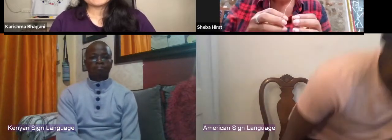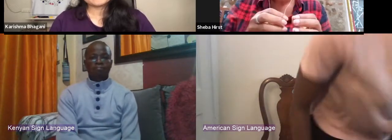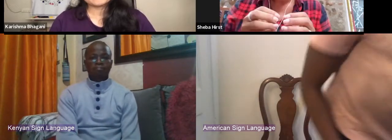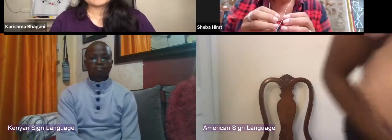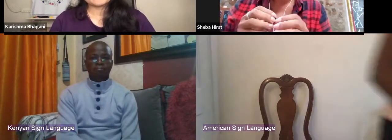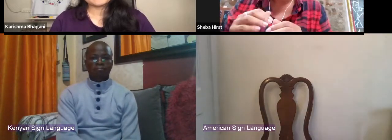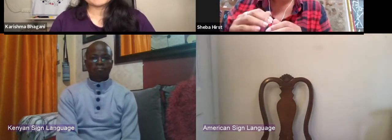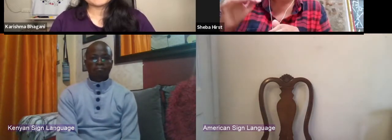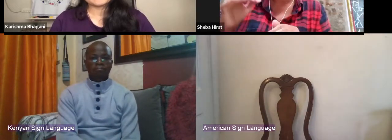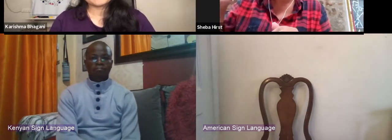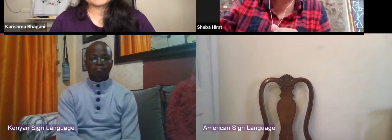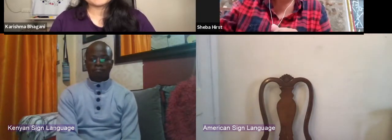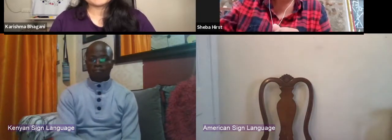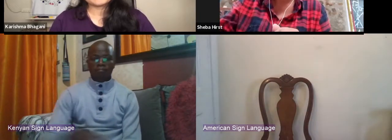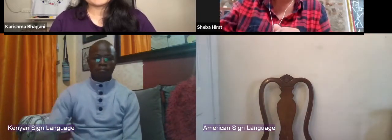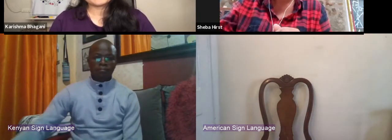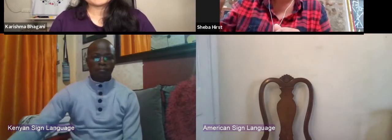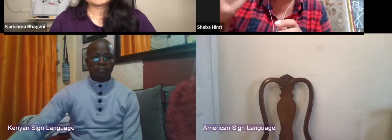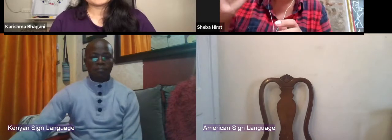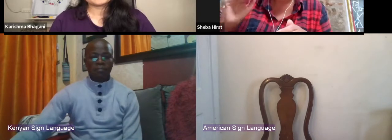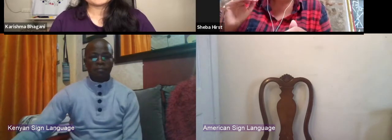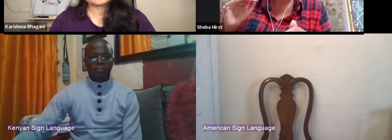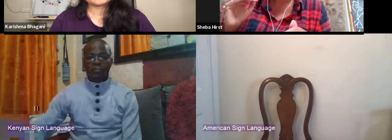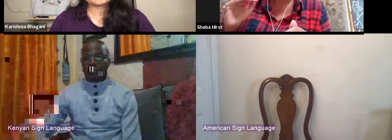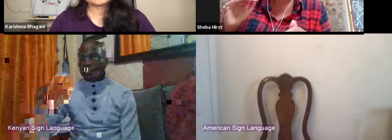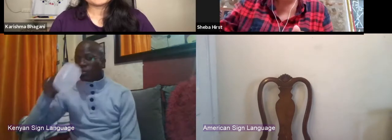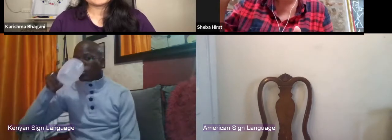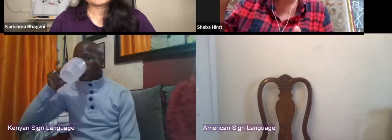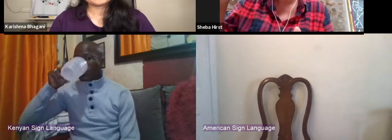And then at another level also championing those values too